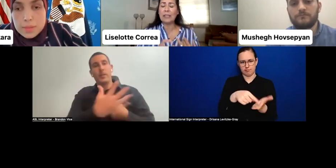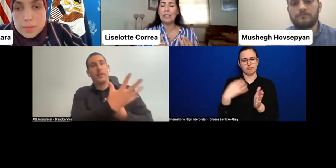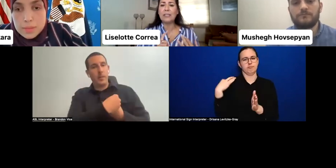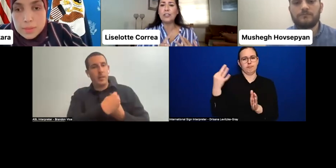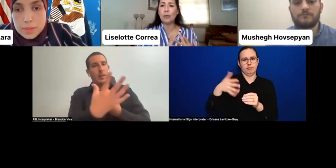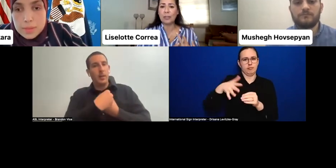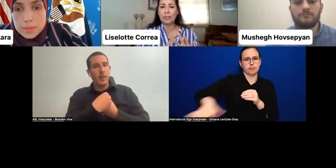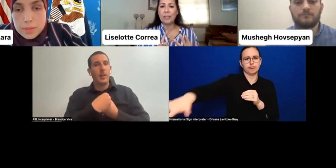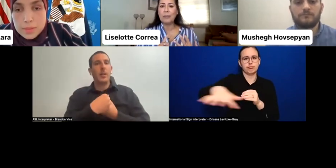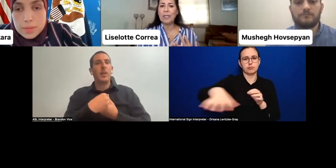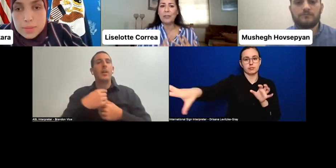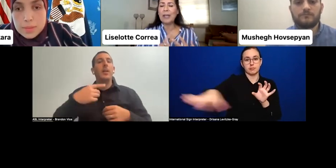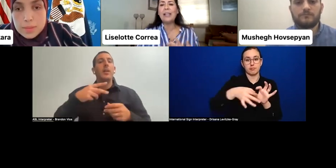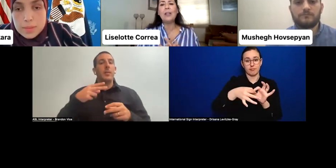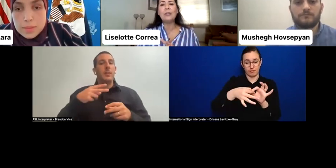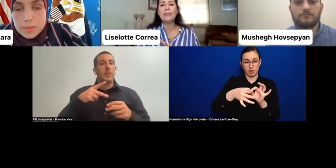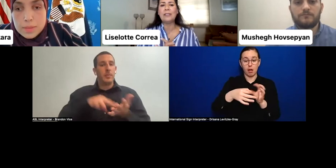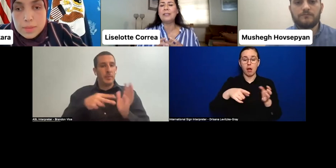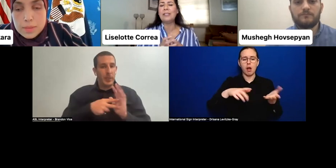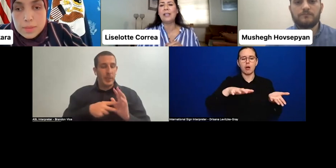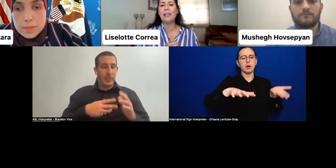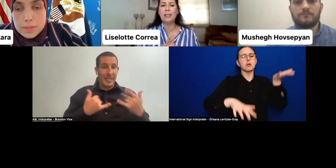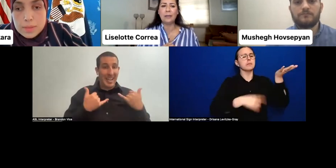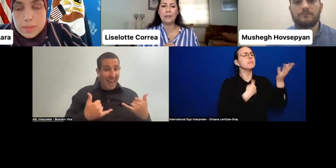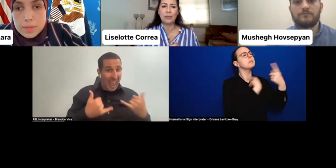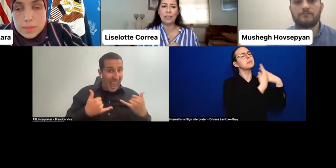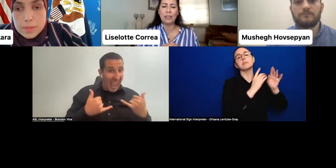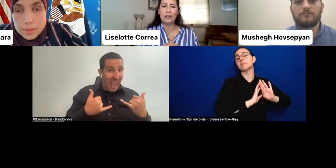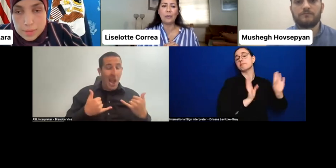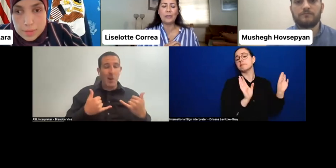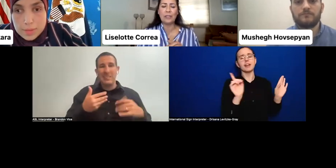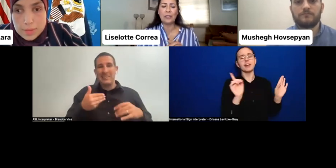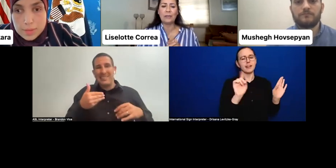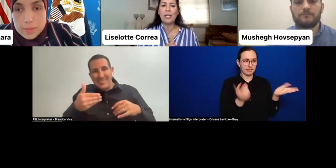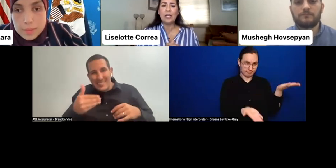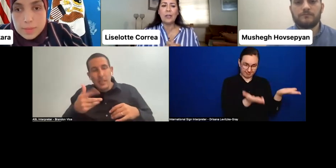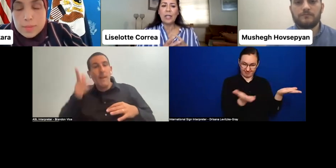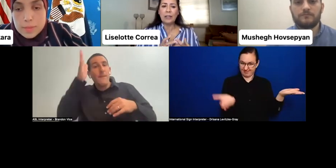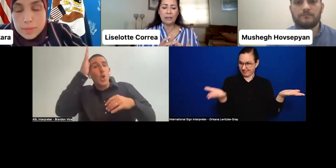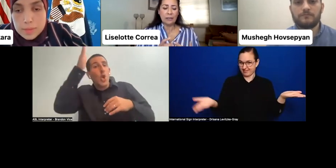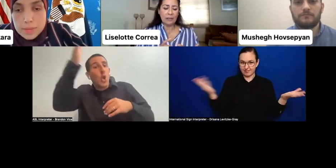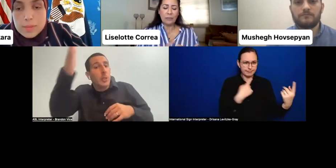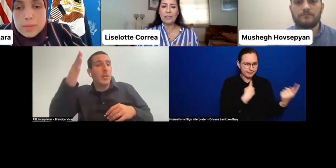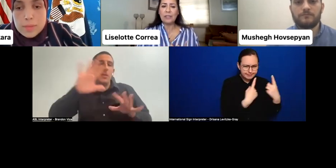in the short, medium, and long-term-- long term regarding the differences